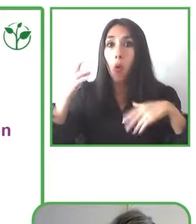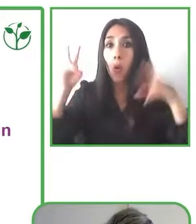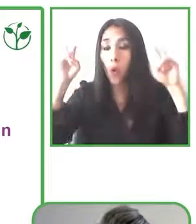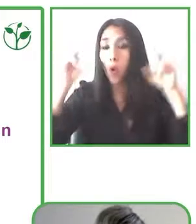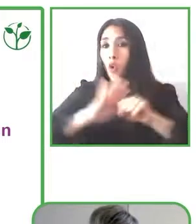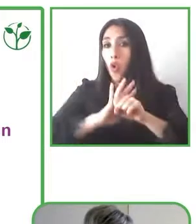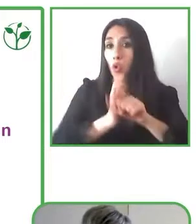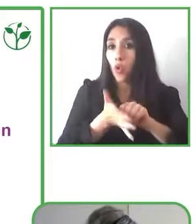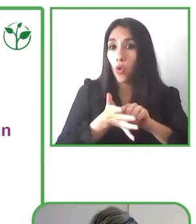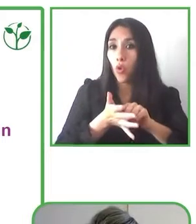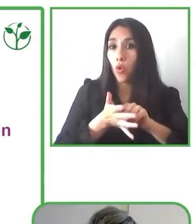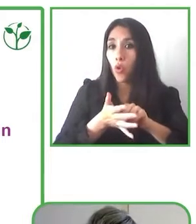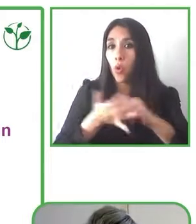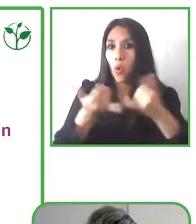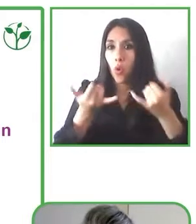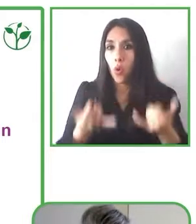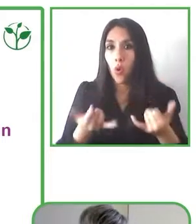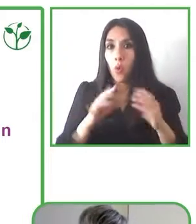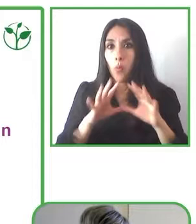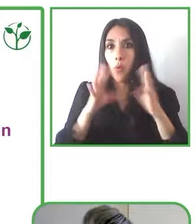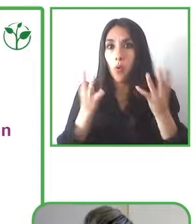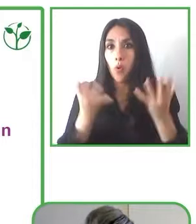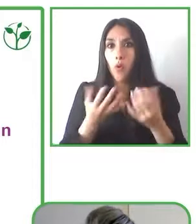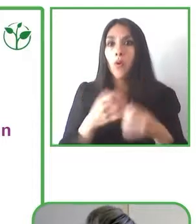comes out of the pandemic is that it we achieve a digital